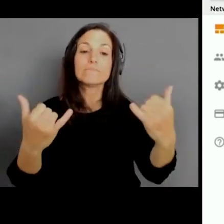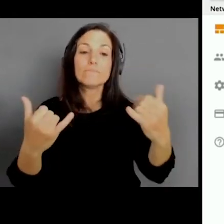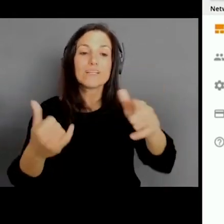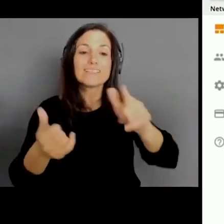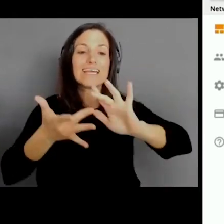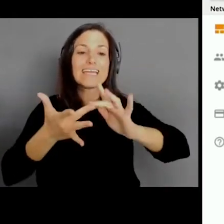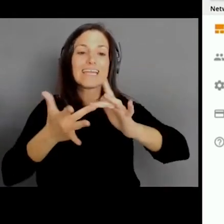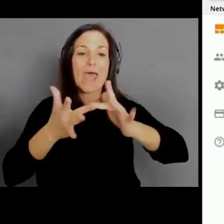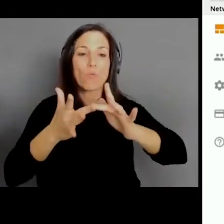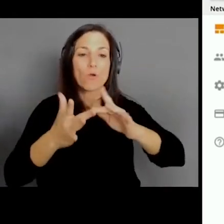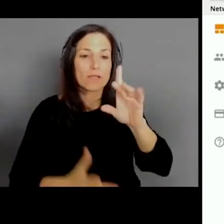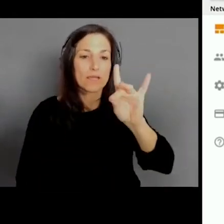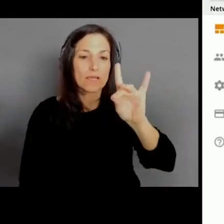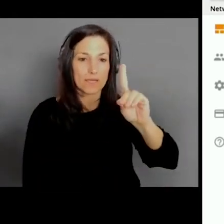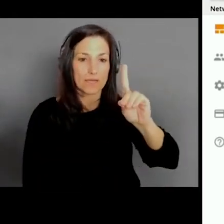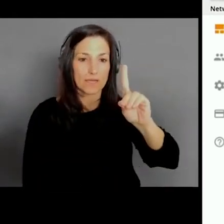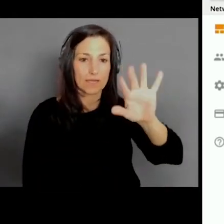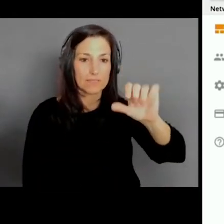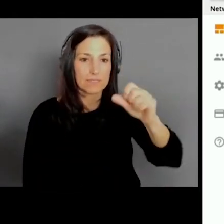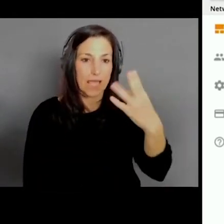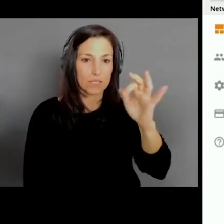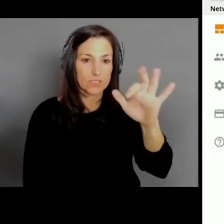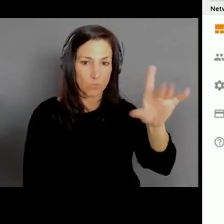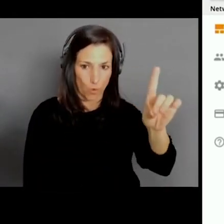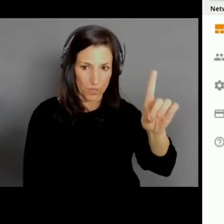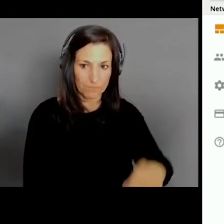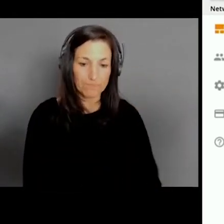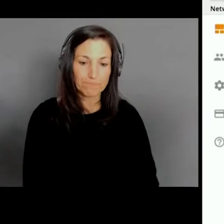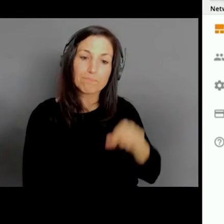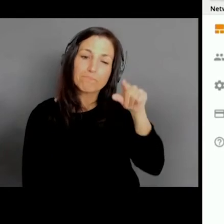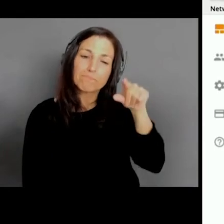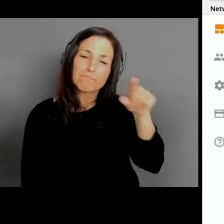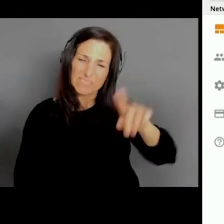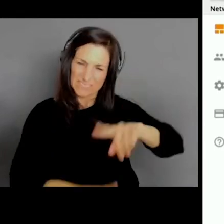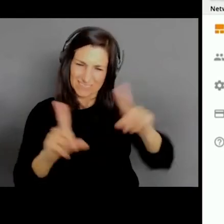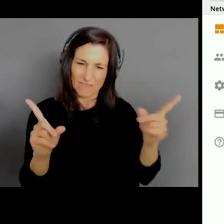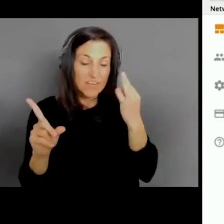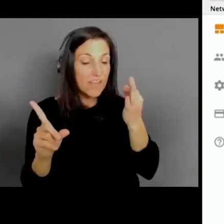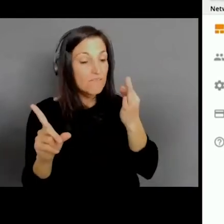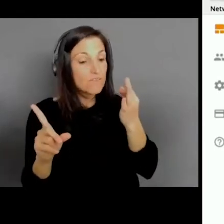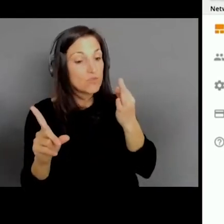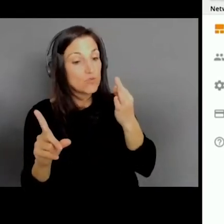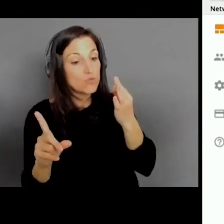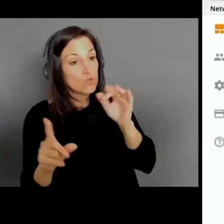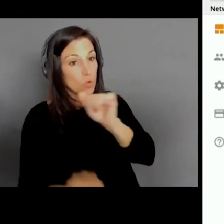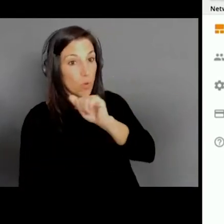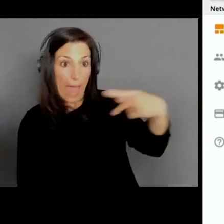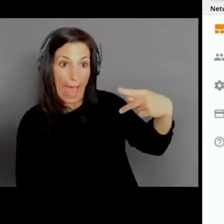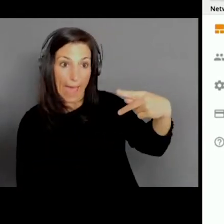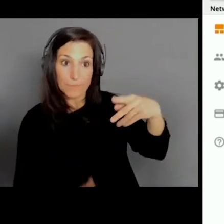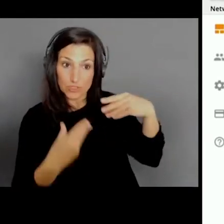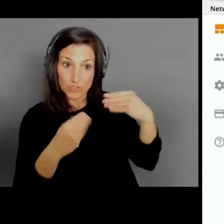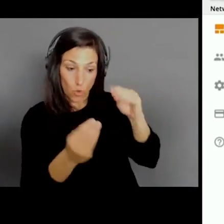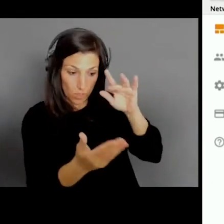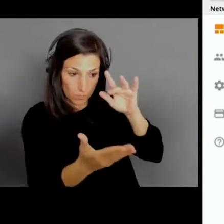If you go to the app store and you buy or you download a consumer end-to-end encryption application,